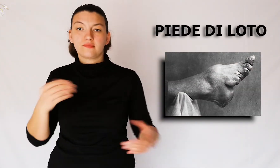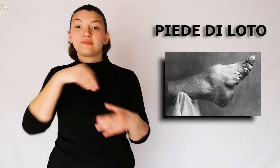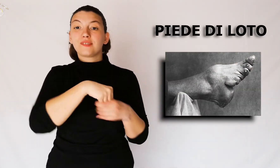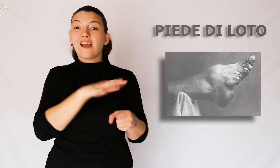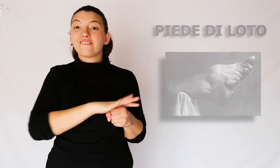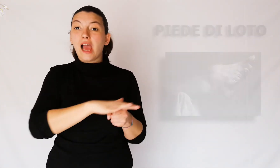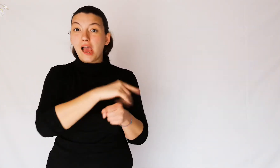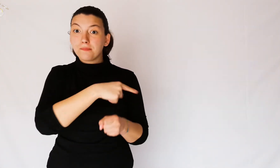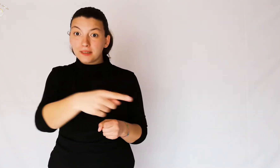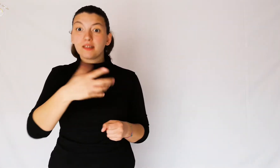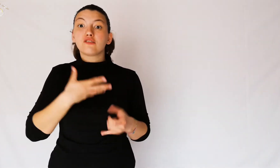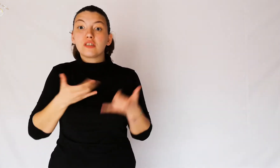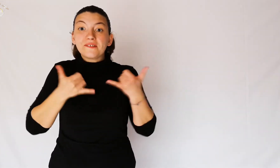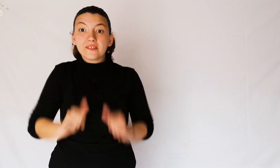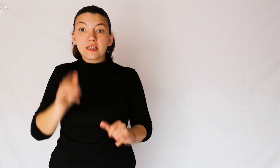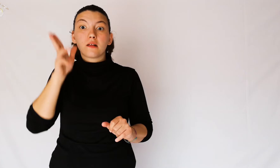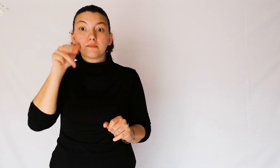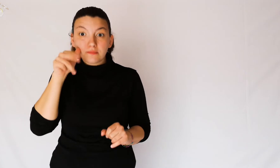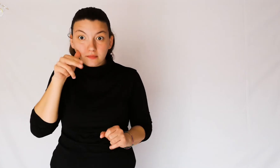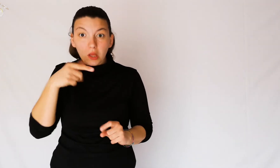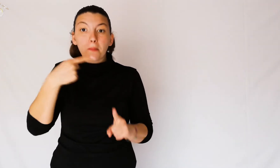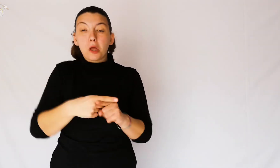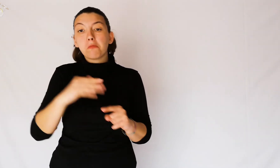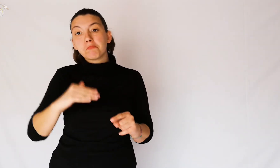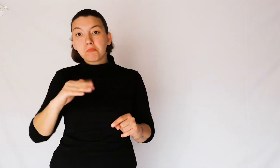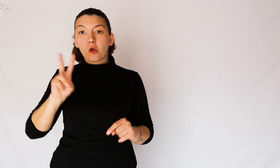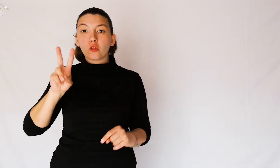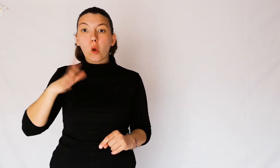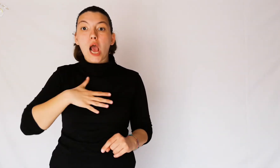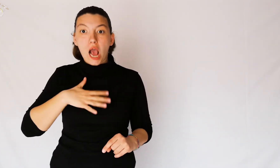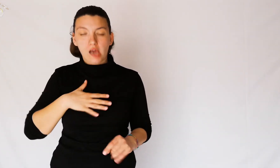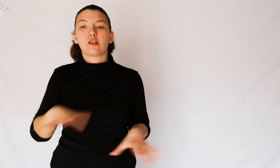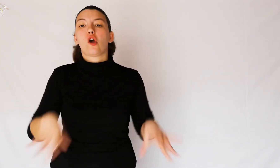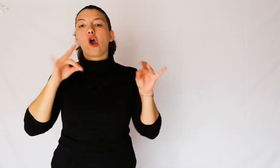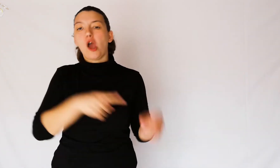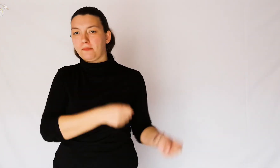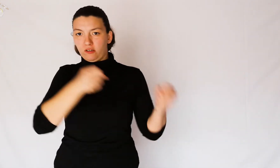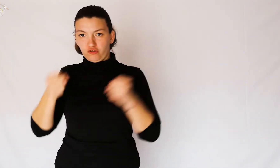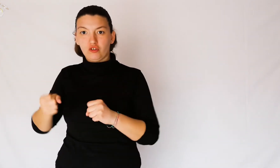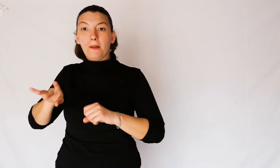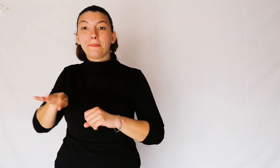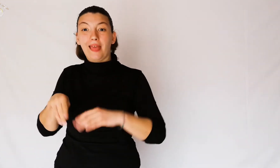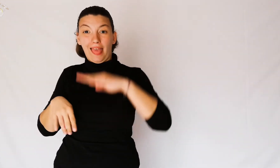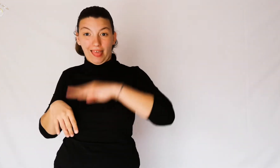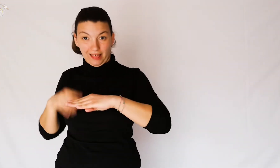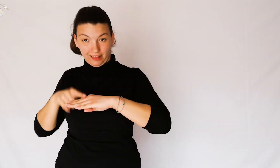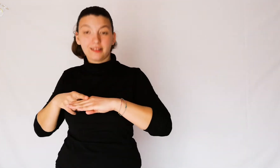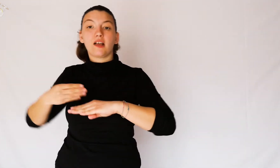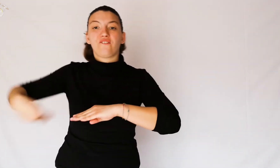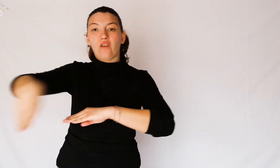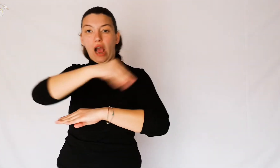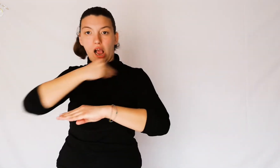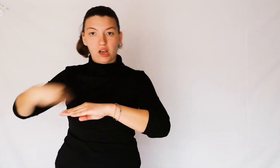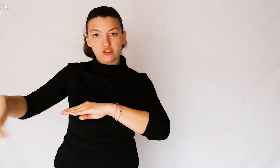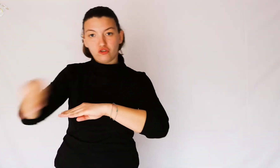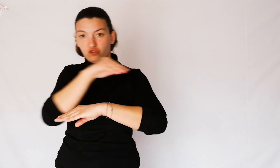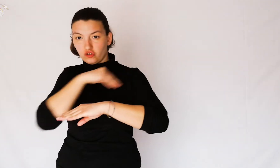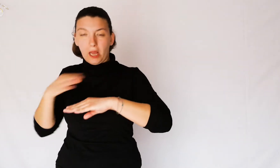In the family, if there were daughters, at the age of two they were bandaged on the feet